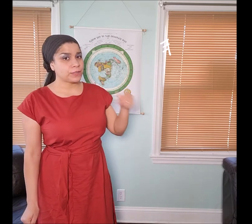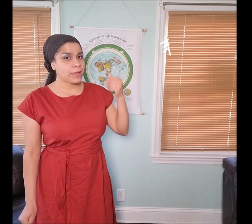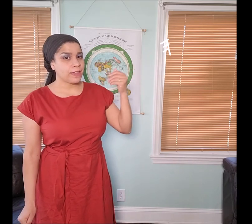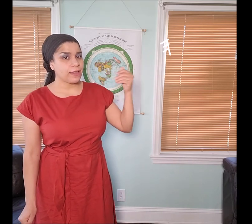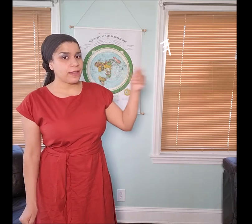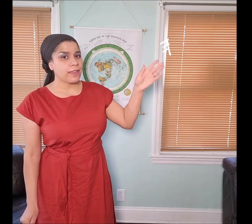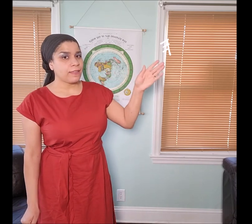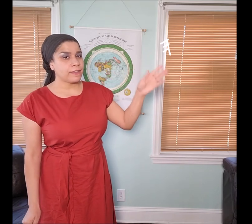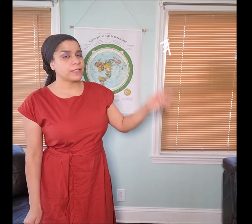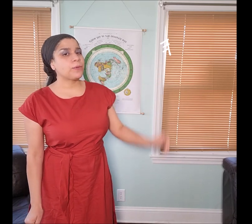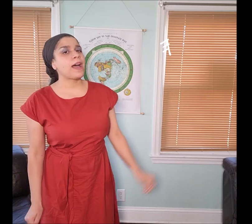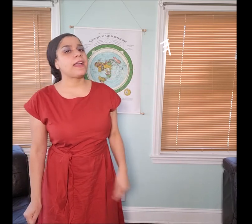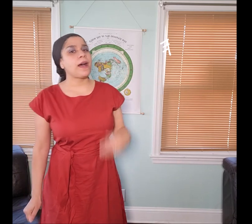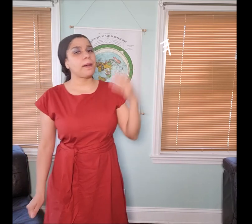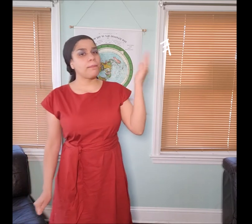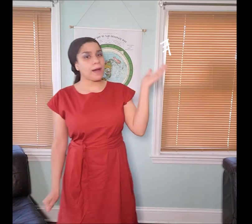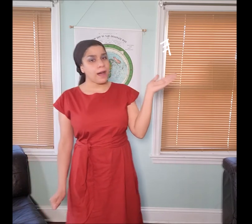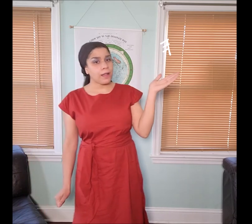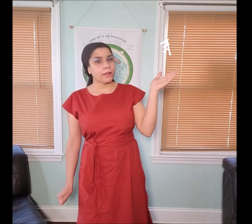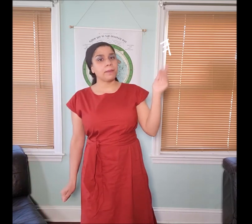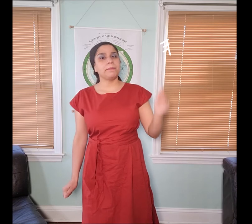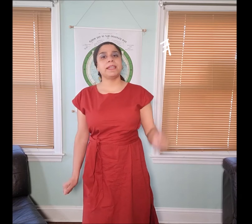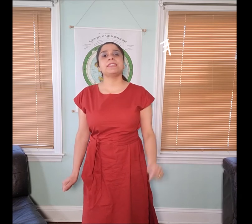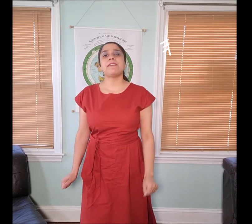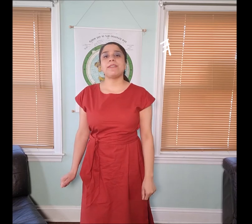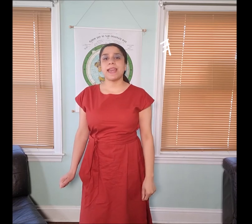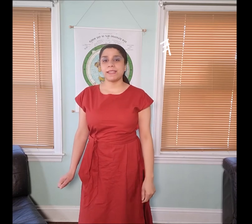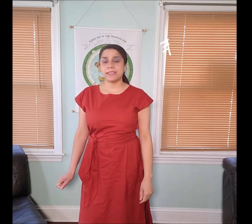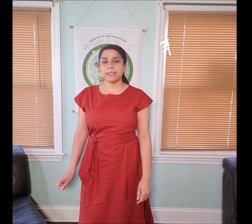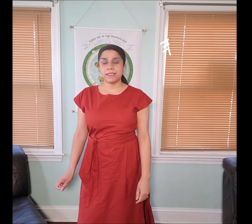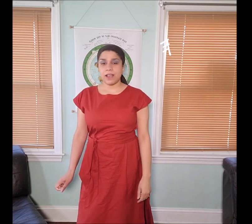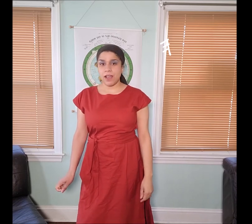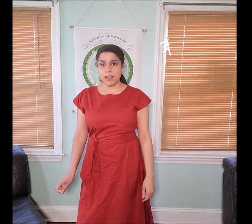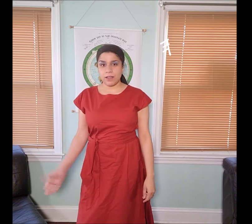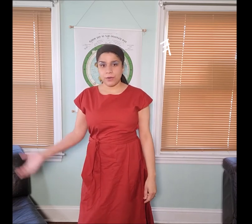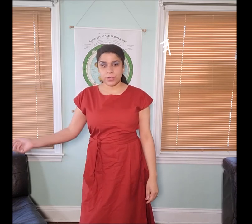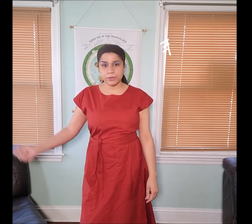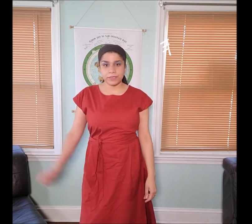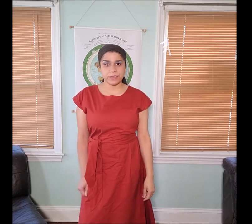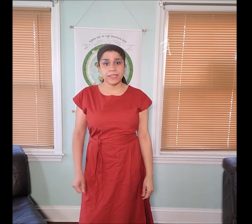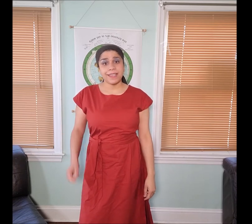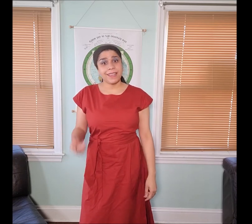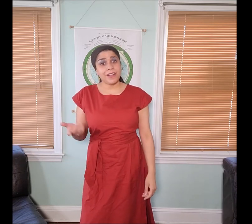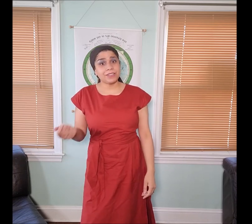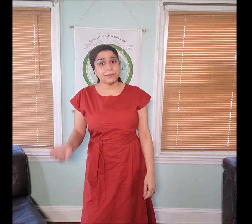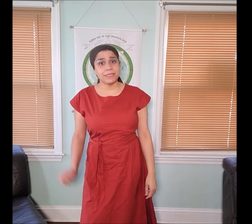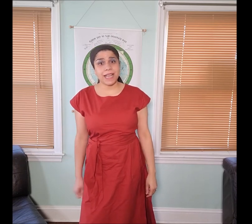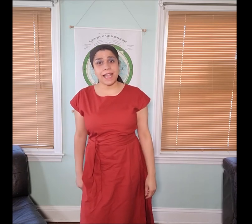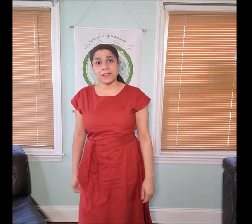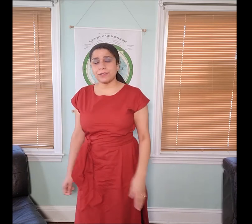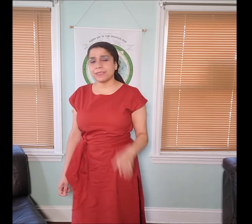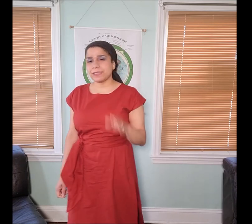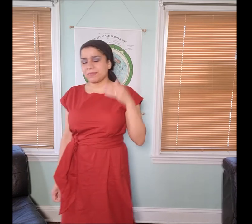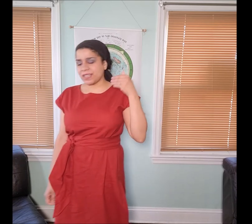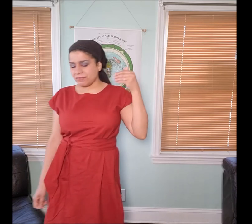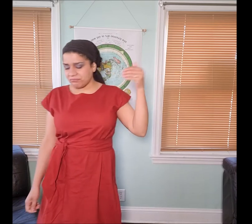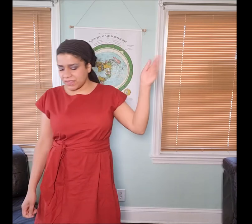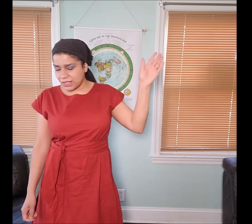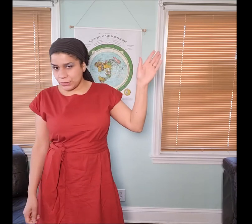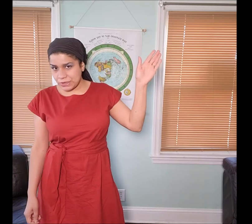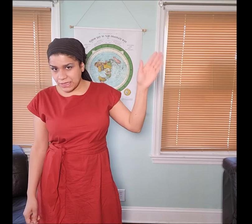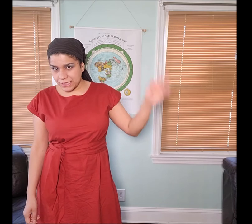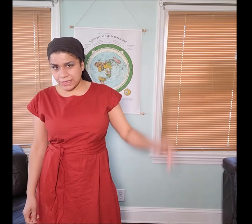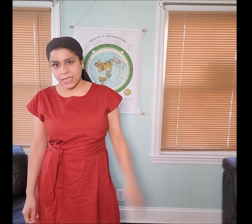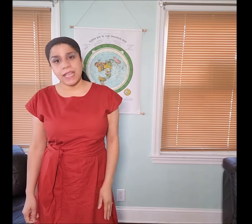away things, this is why "𐤄 ahbal" means vanity or useless it also means idol, something useless.